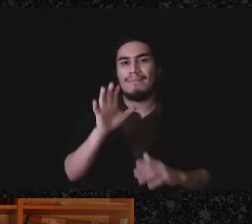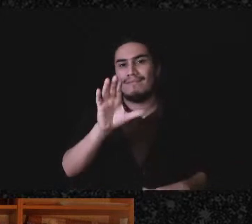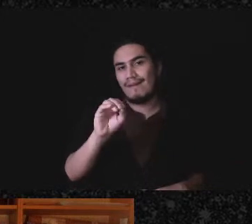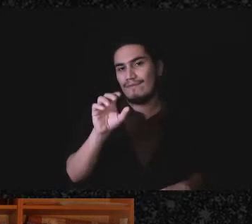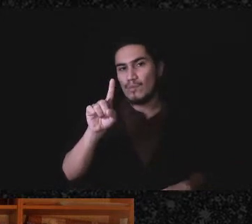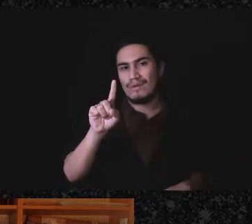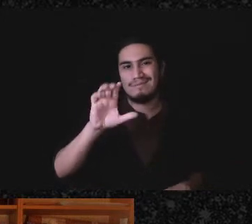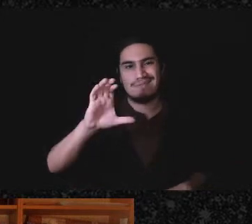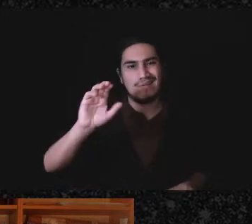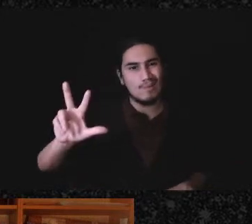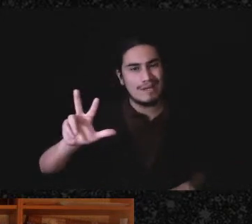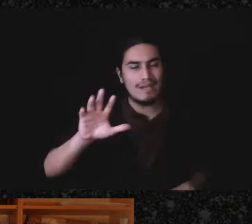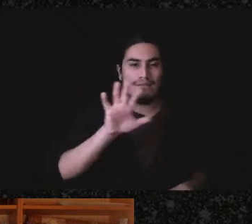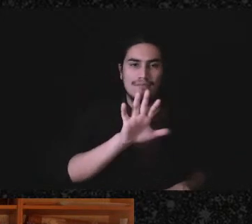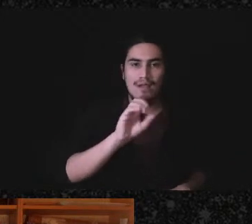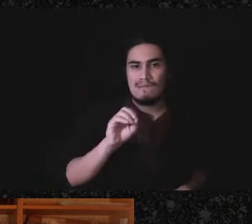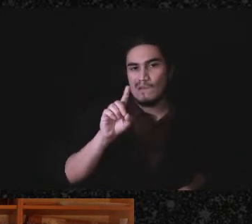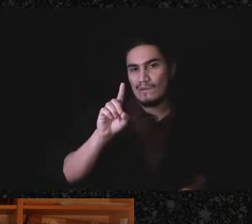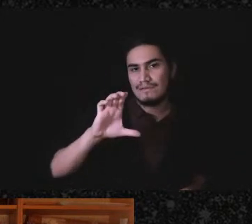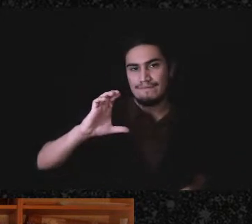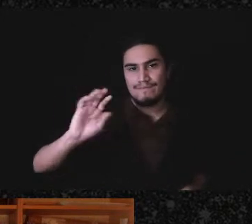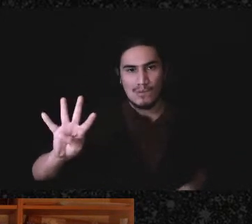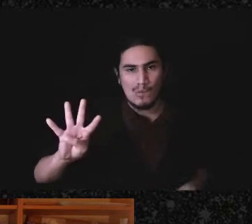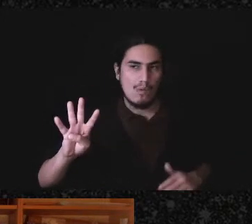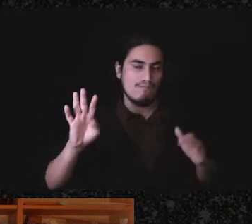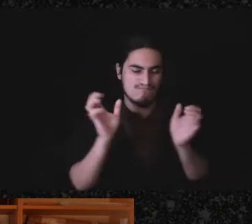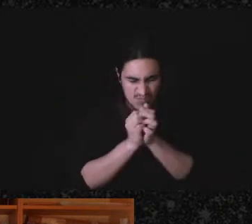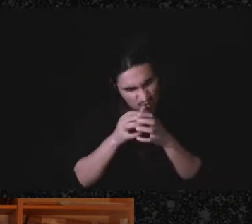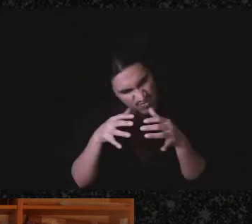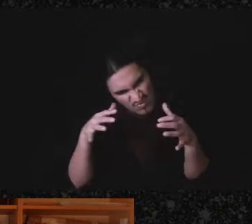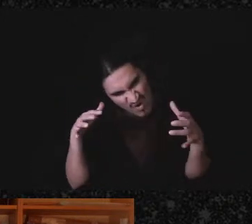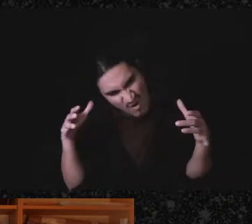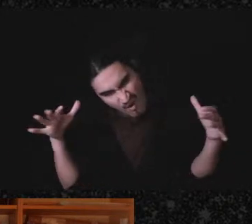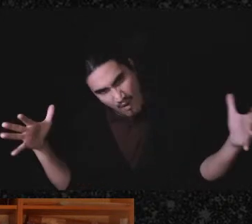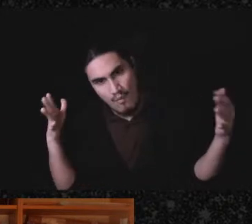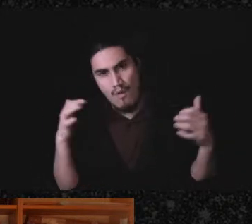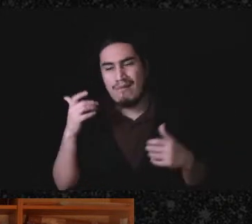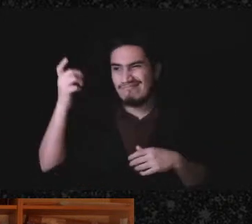and grow our project as big as it can and maybe get grants and whatever, like, I think if you're